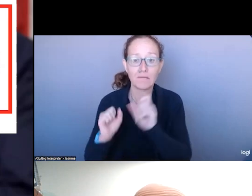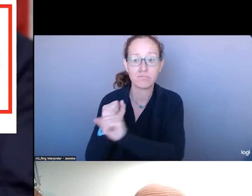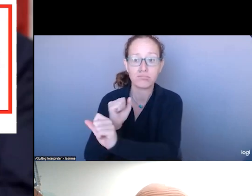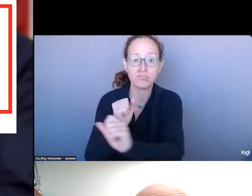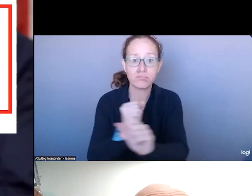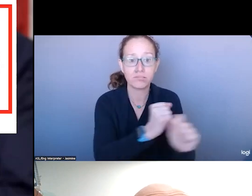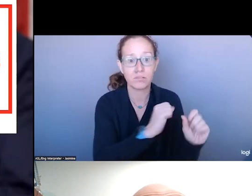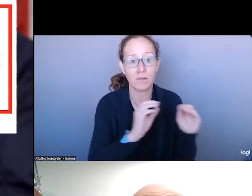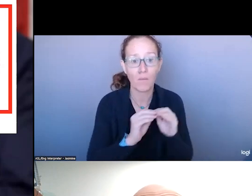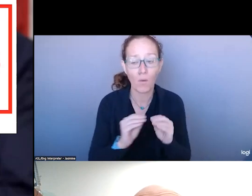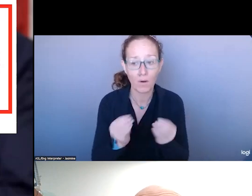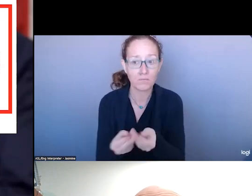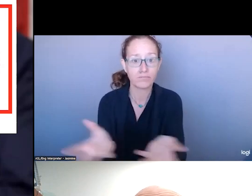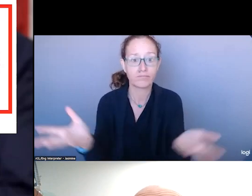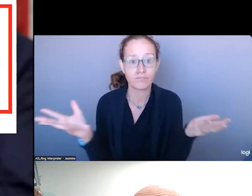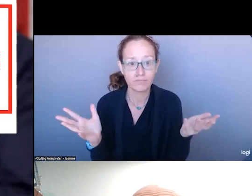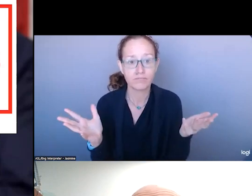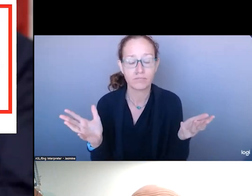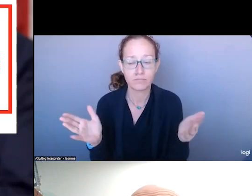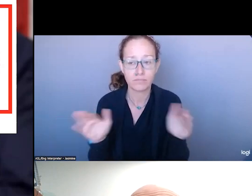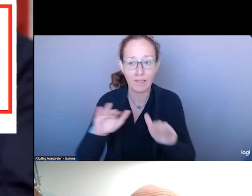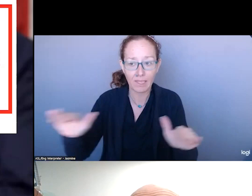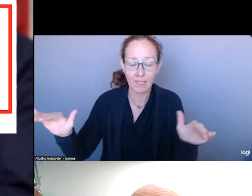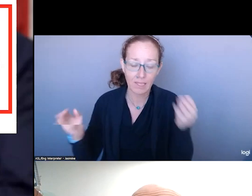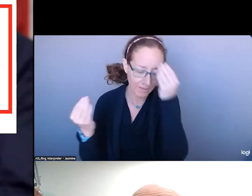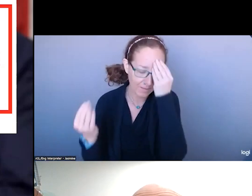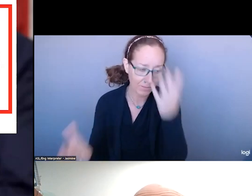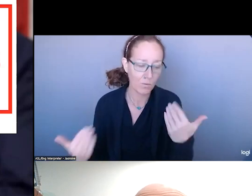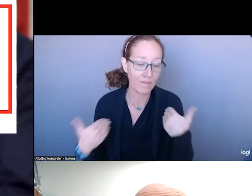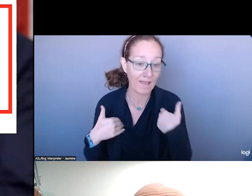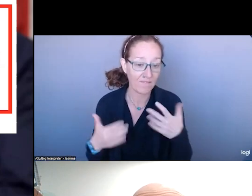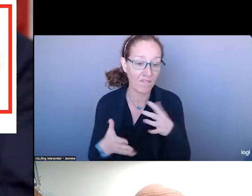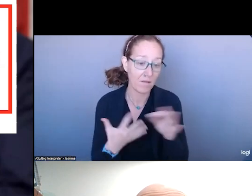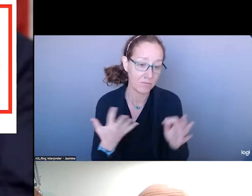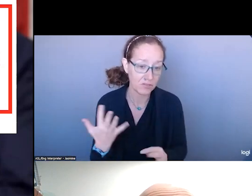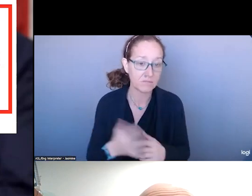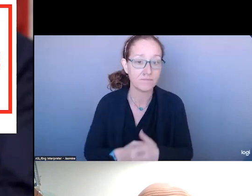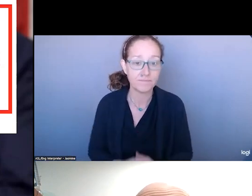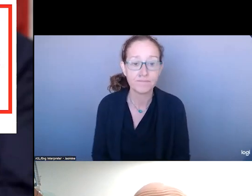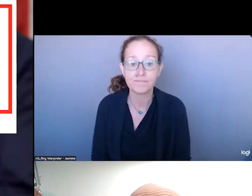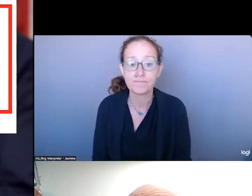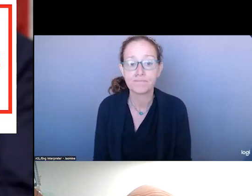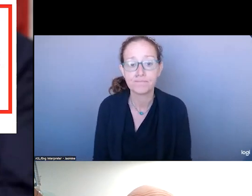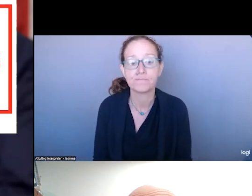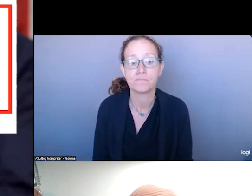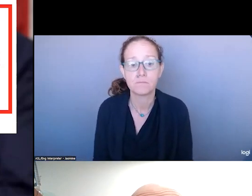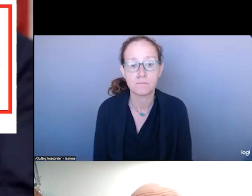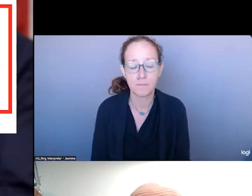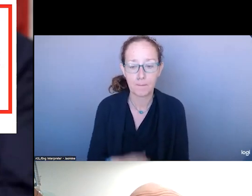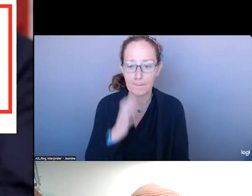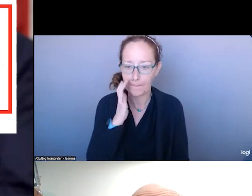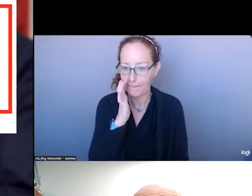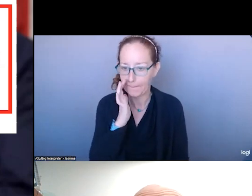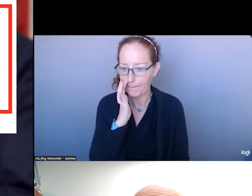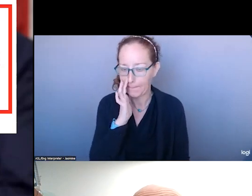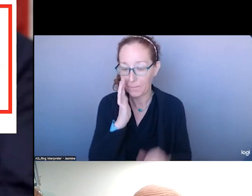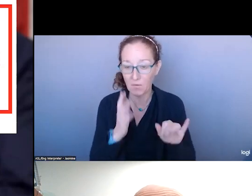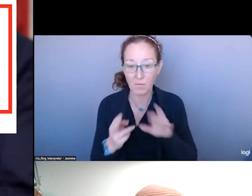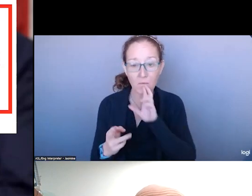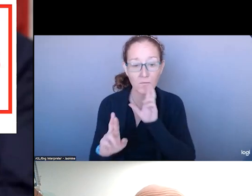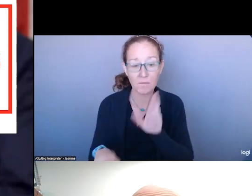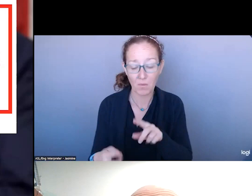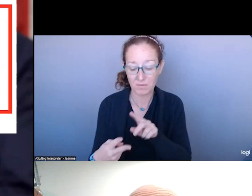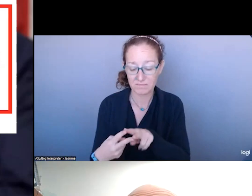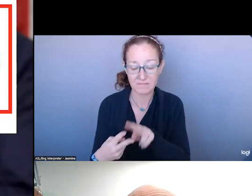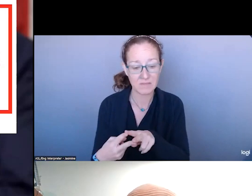WHILE THESE REPORTS ARE IMBUED WITH TRAGIC DATA, THE OTHER PART